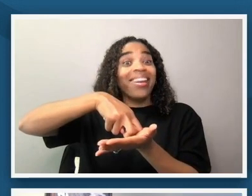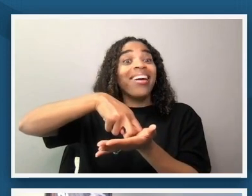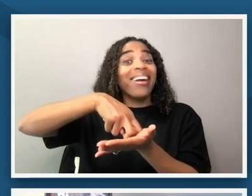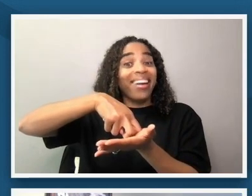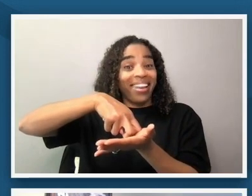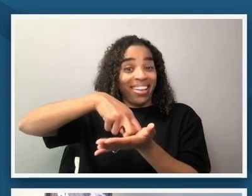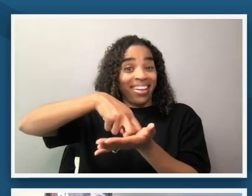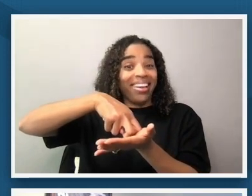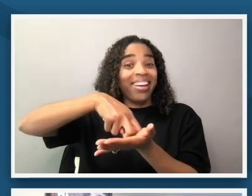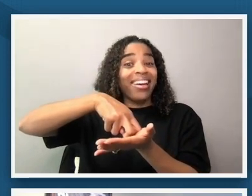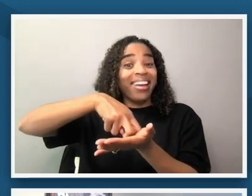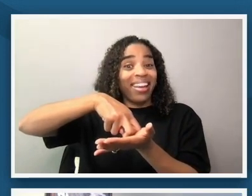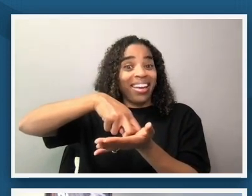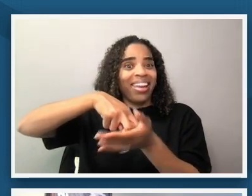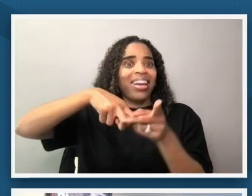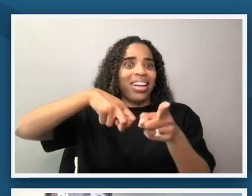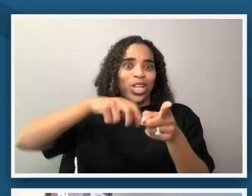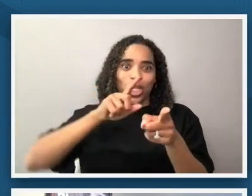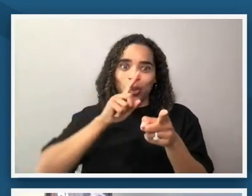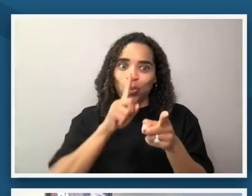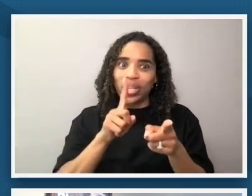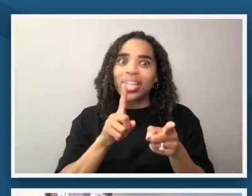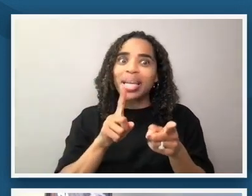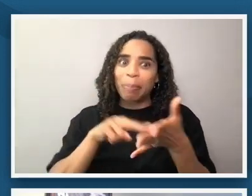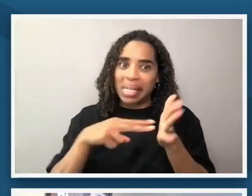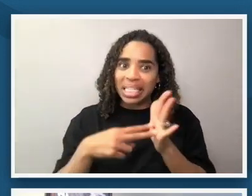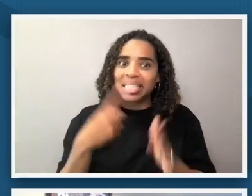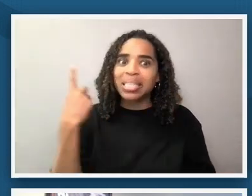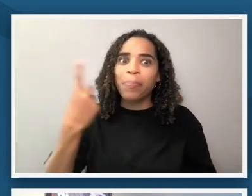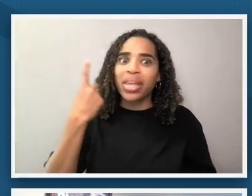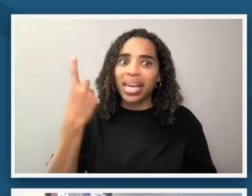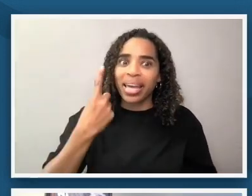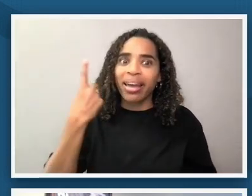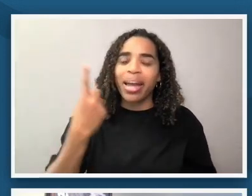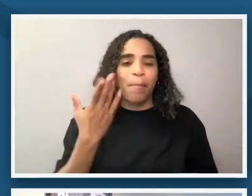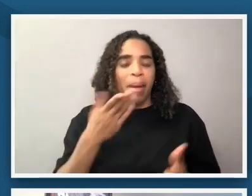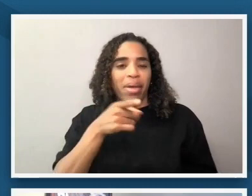necessarily aware of